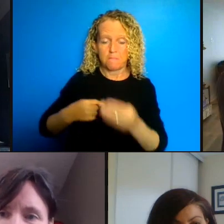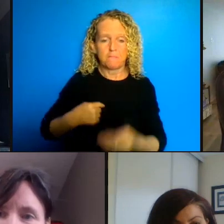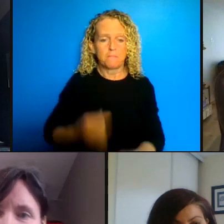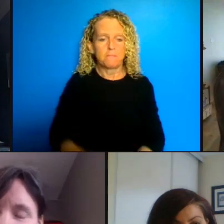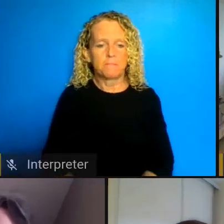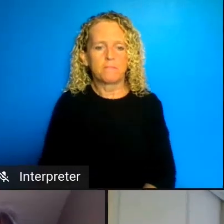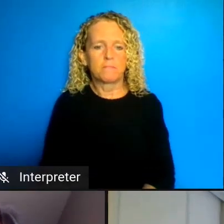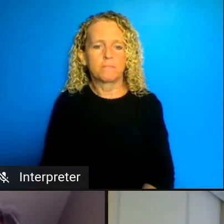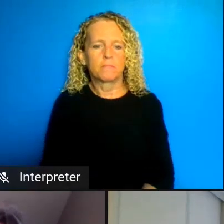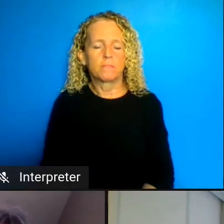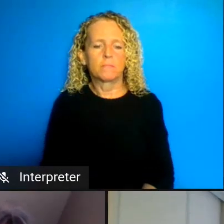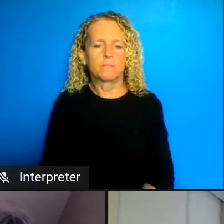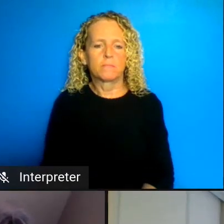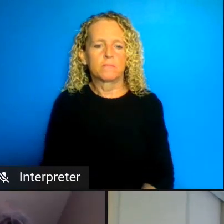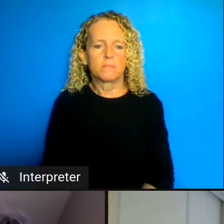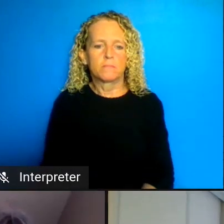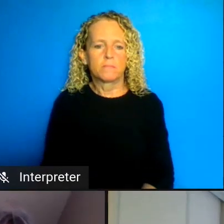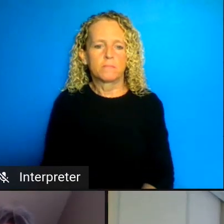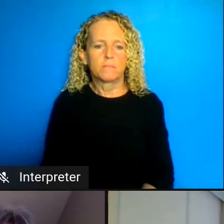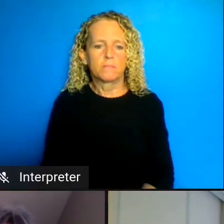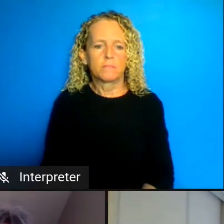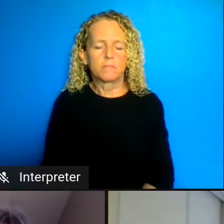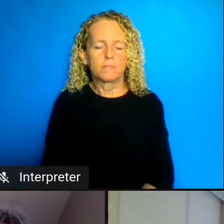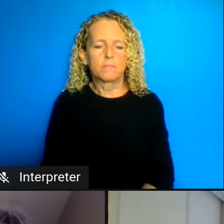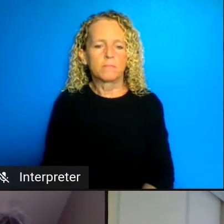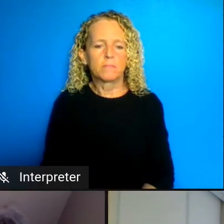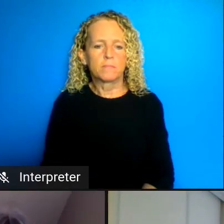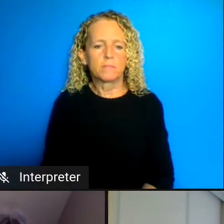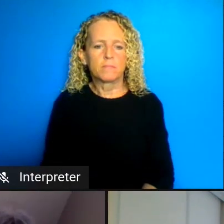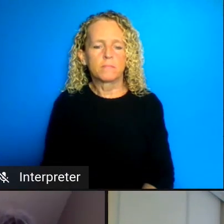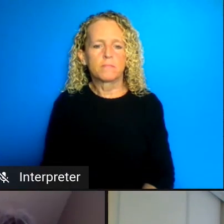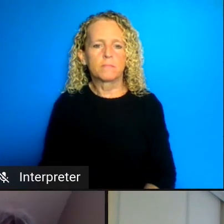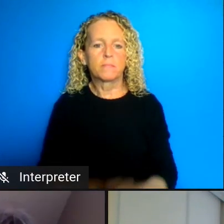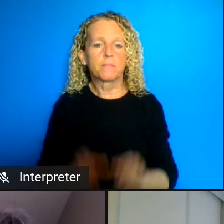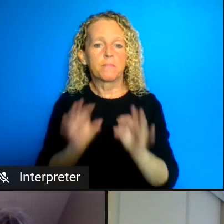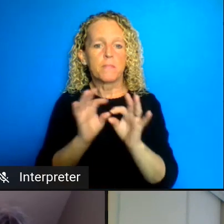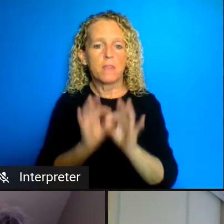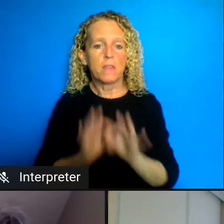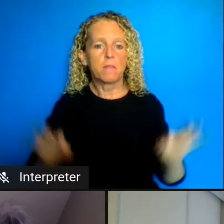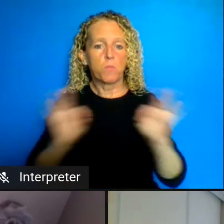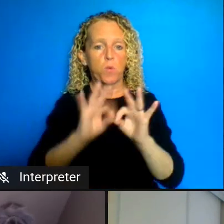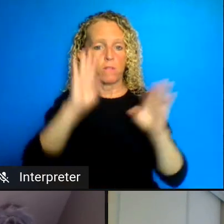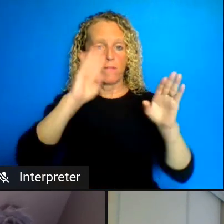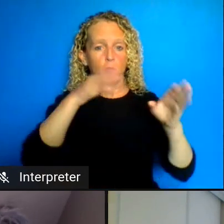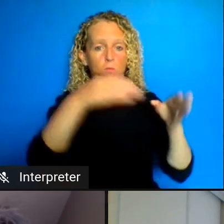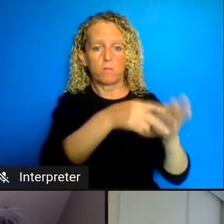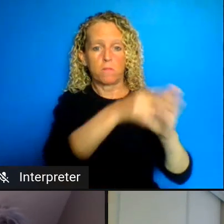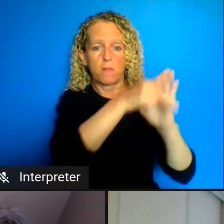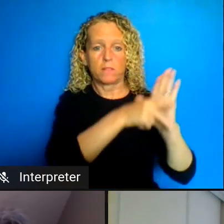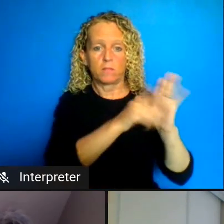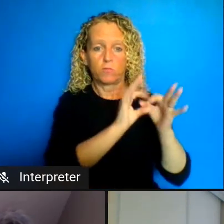important focus on prison meant imprisonment policy so there's of course